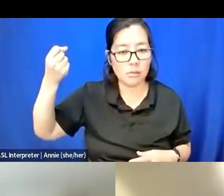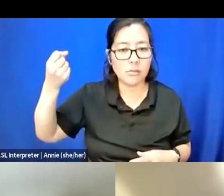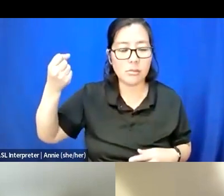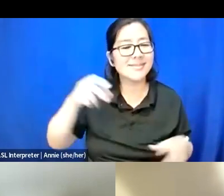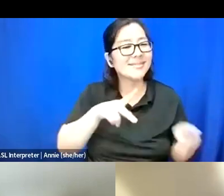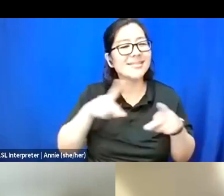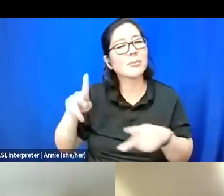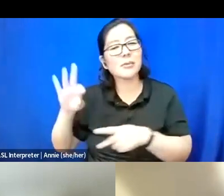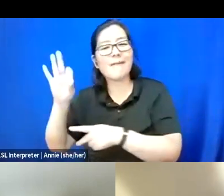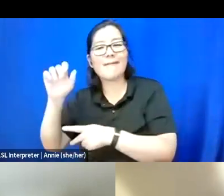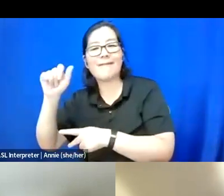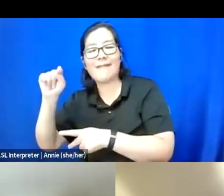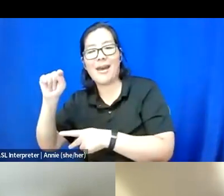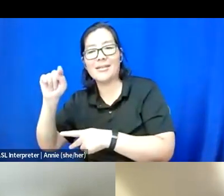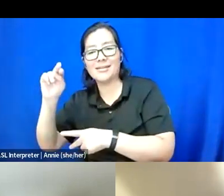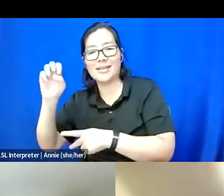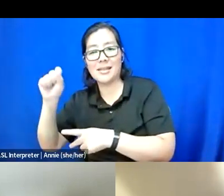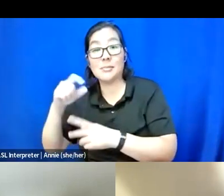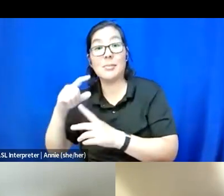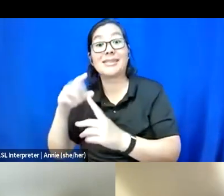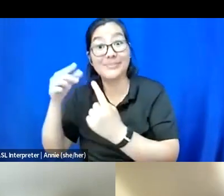but particularly when we're talking about Black fatness.